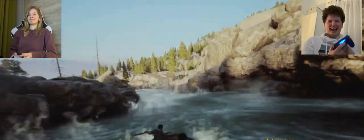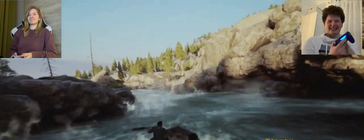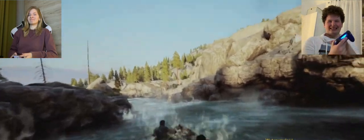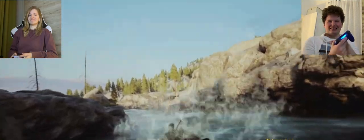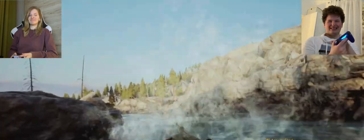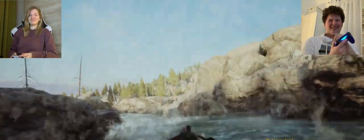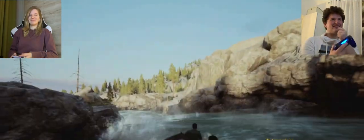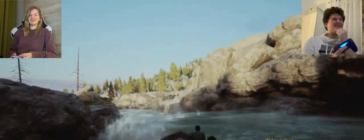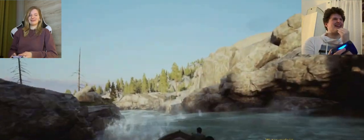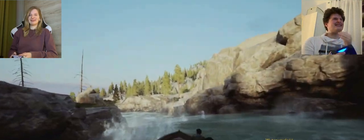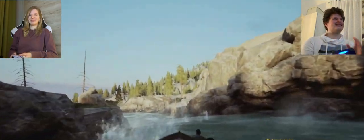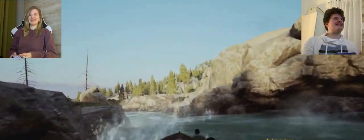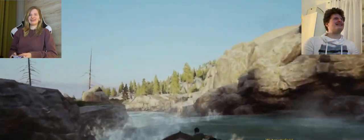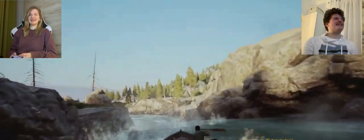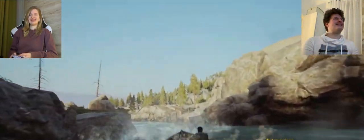A; my thumbs hurt a bit XD